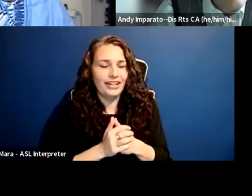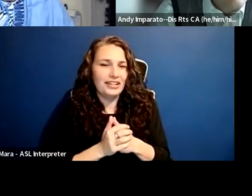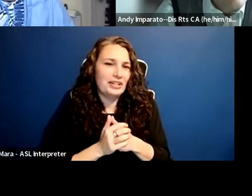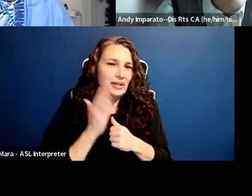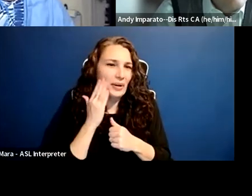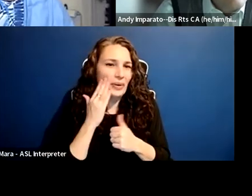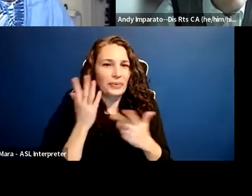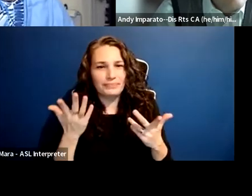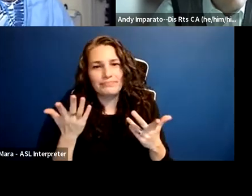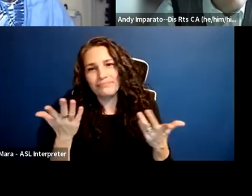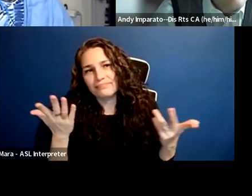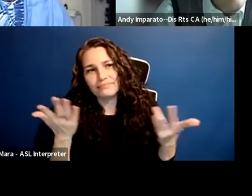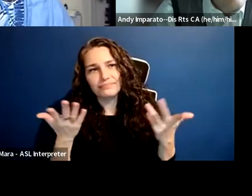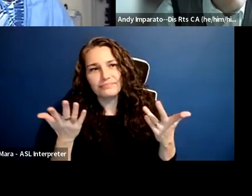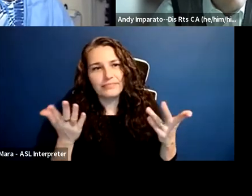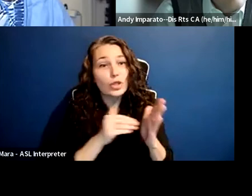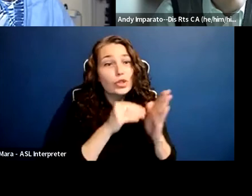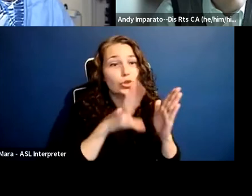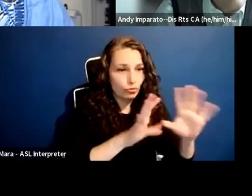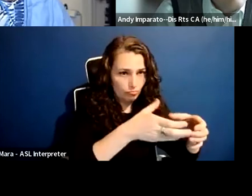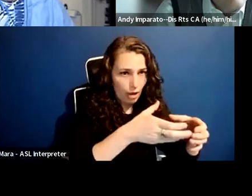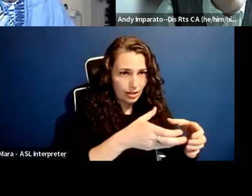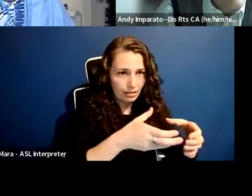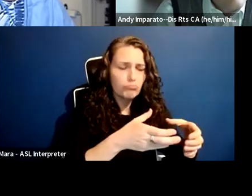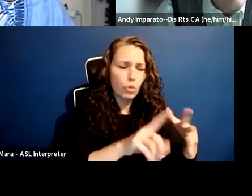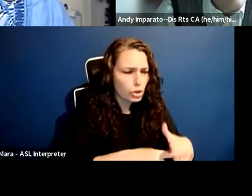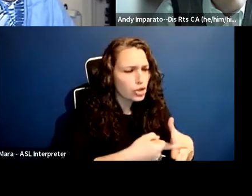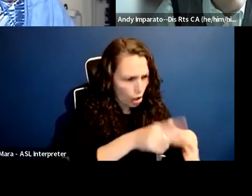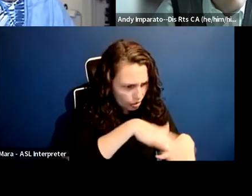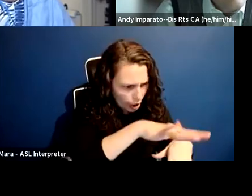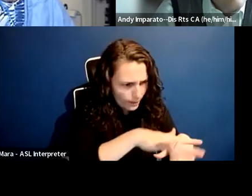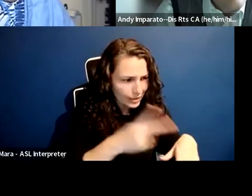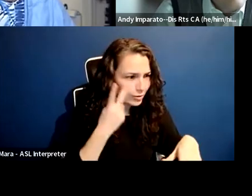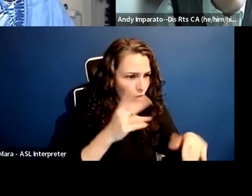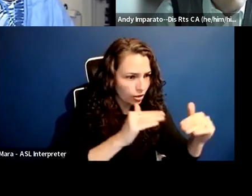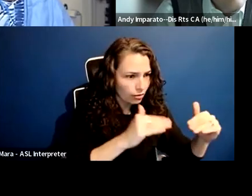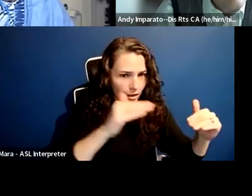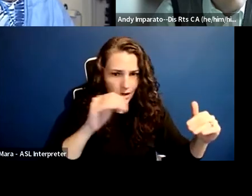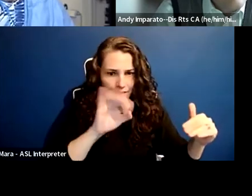but if we look at faculty, staff, positions of power and authority,